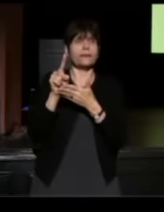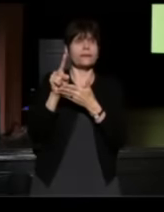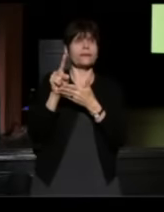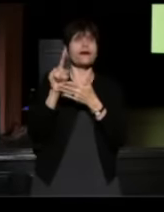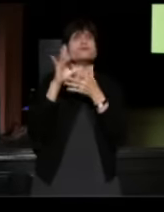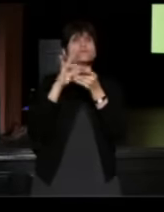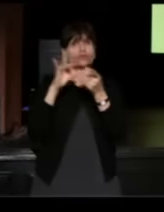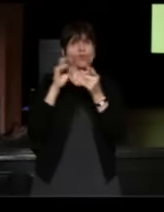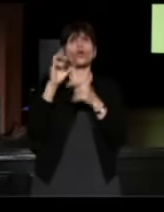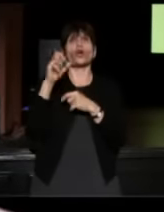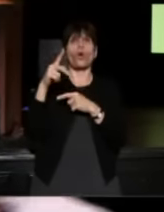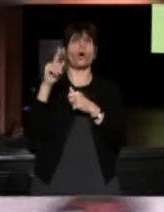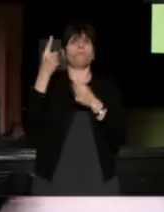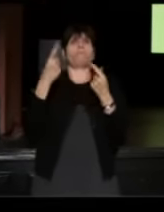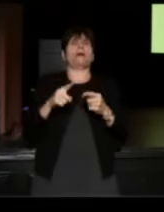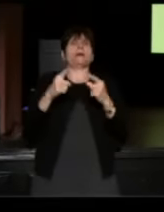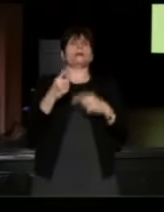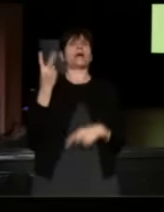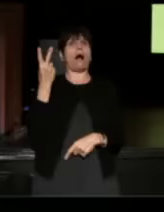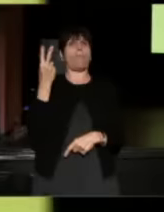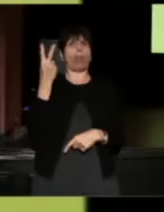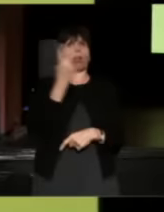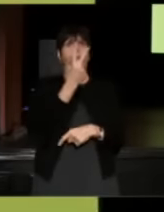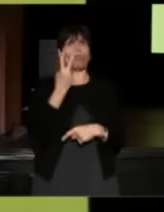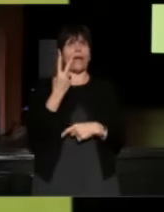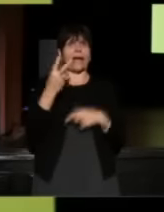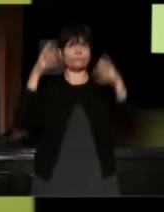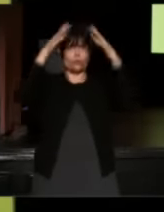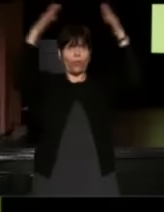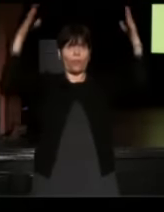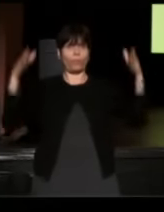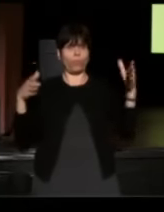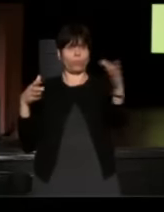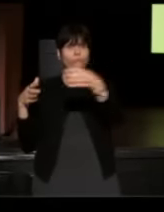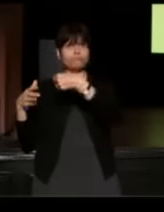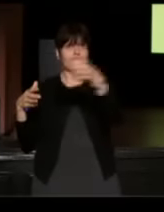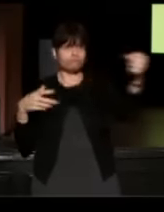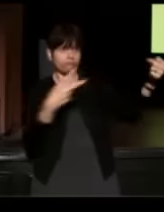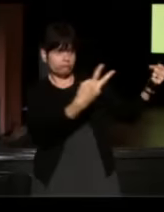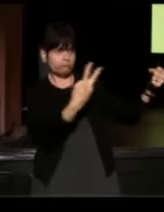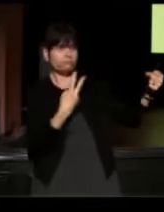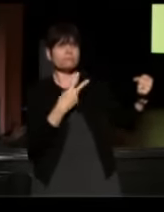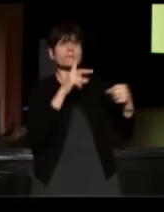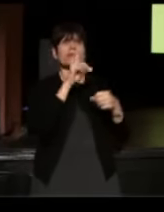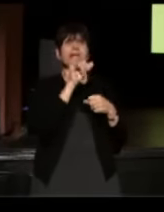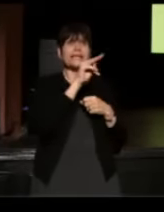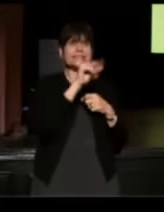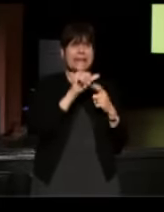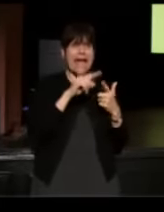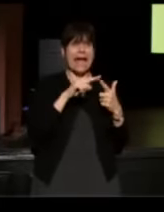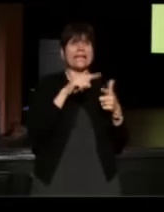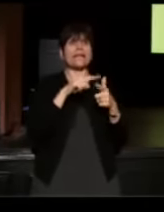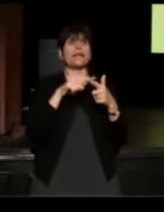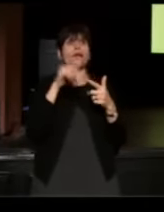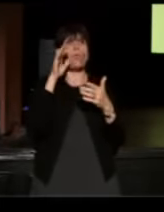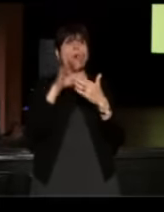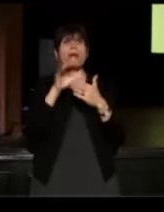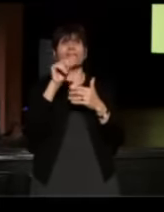This is a couple who came to the booth. His name was Danny Perasa, his wife is Annie as you see.